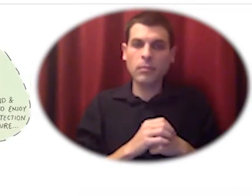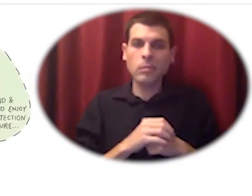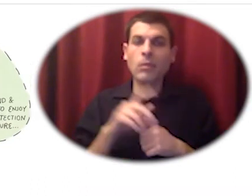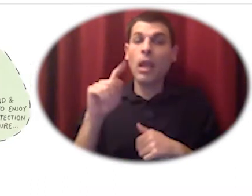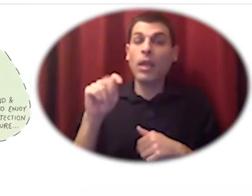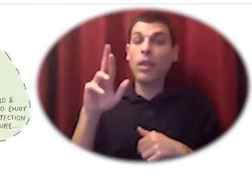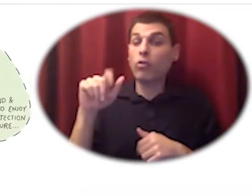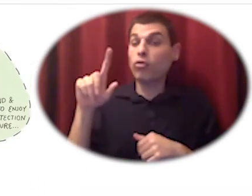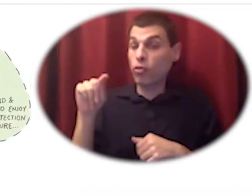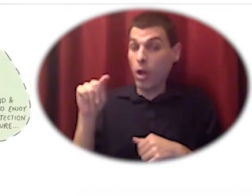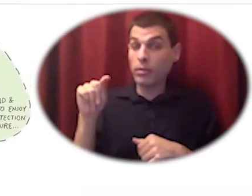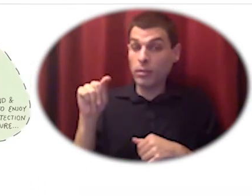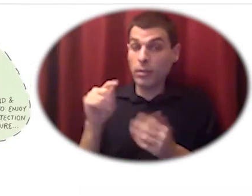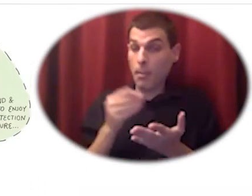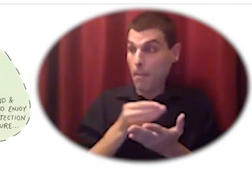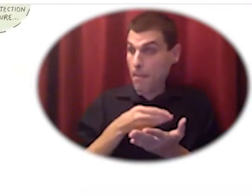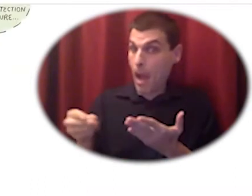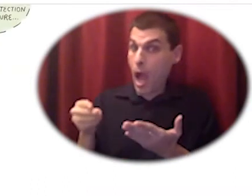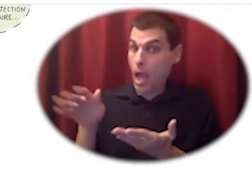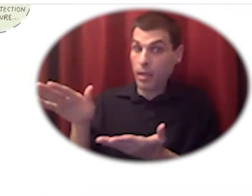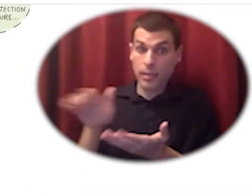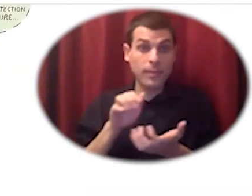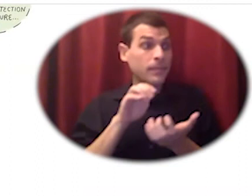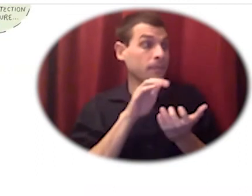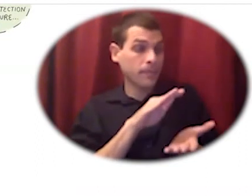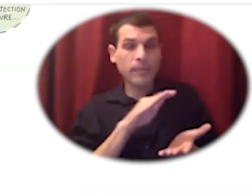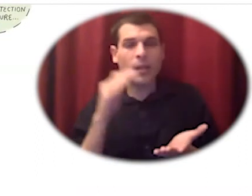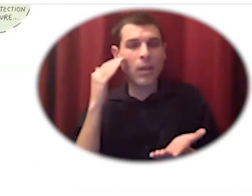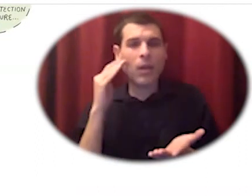who let's see well it's it's not exactly clear to me and we can look